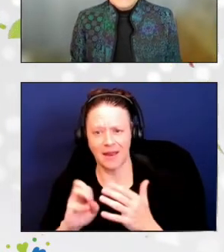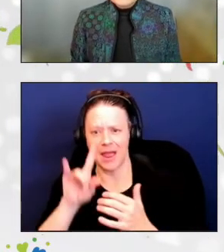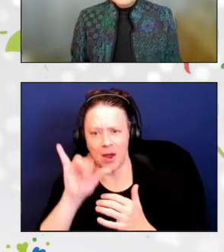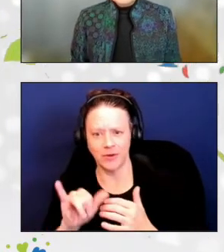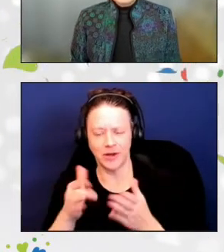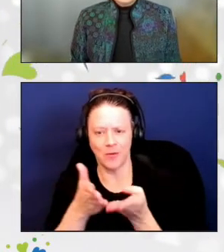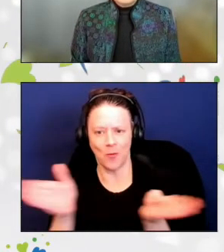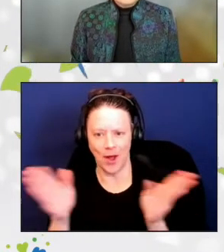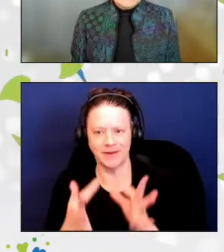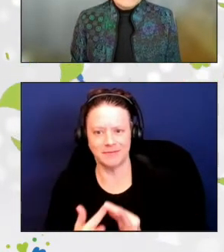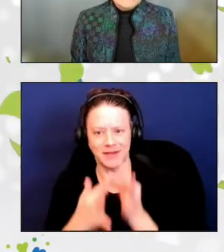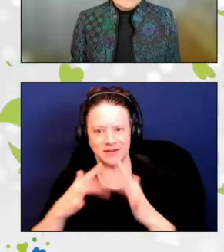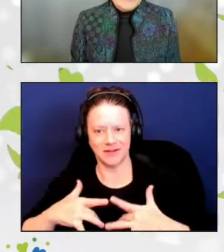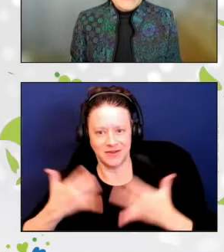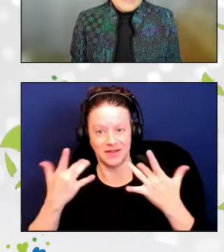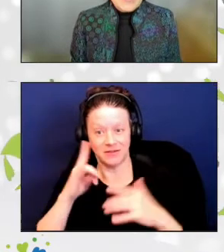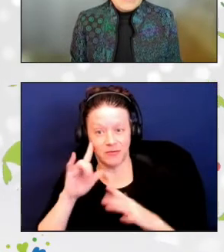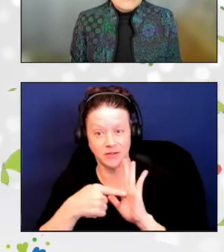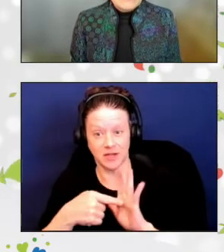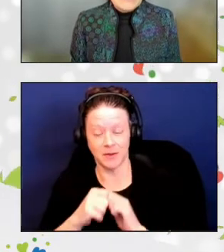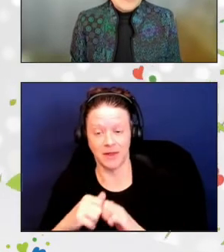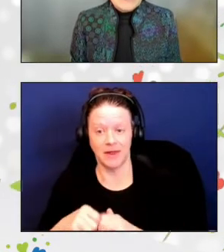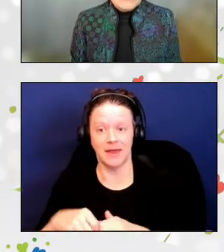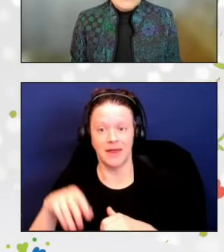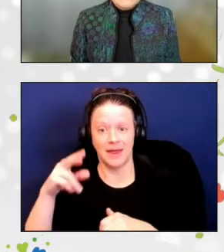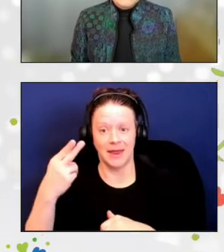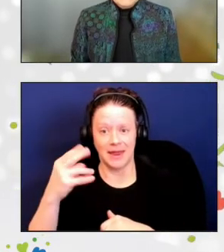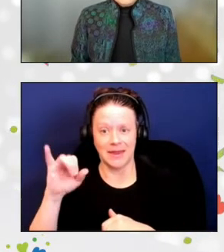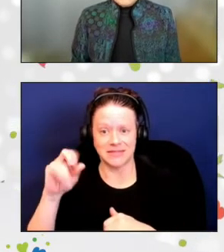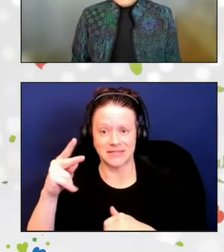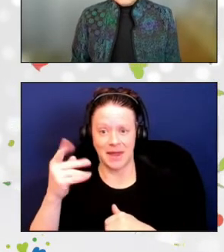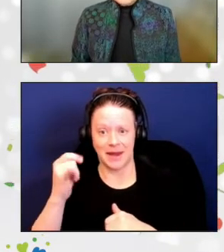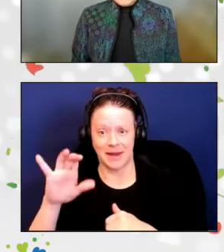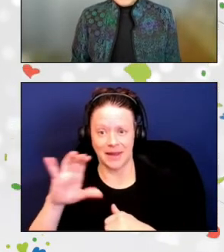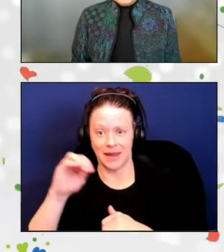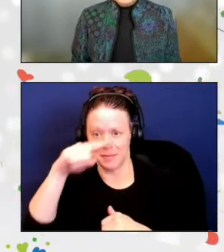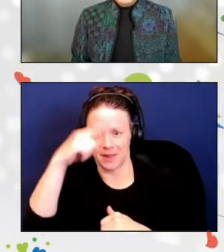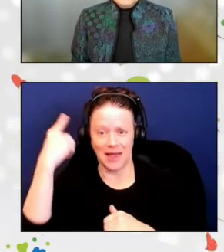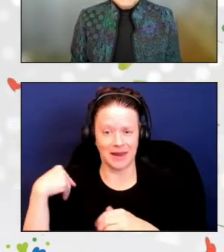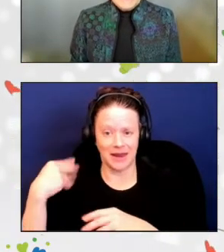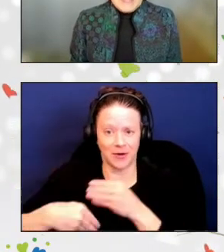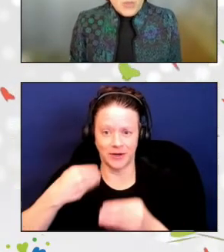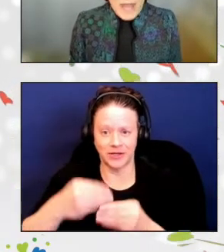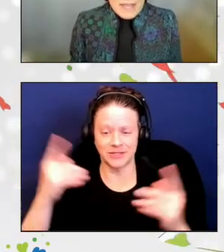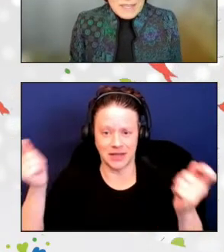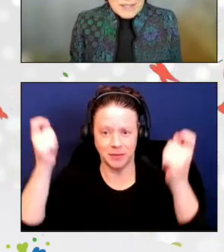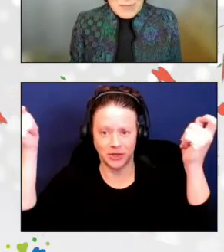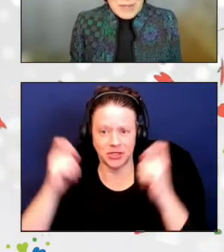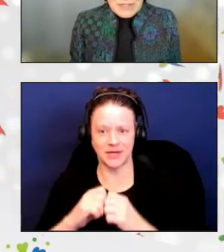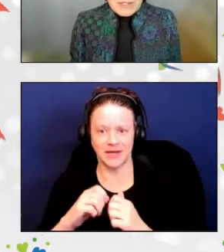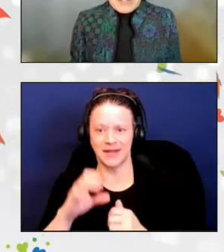such as Hispanic and Black heritage celebrations, Seniors' Prom, and Wacky Olympics.